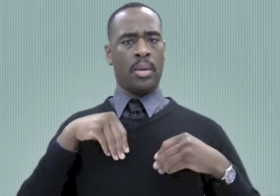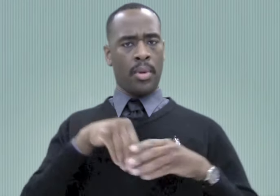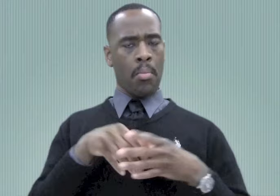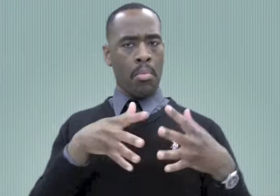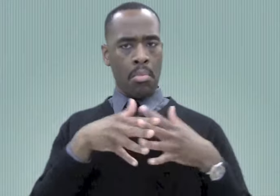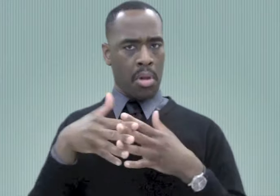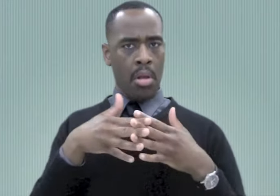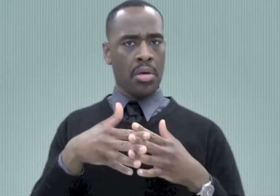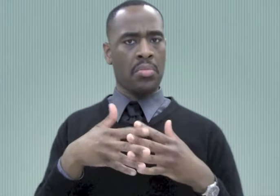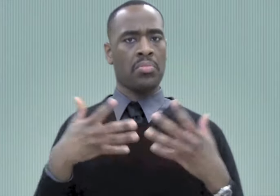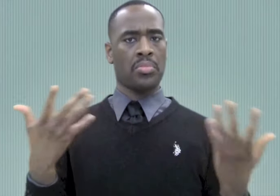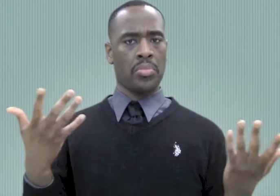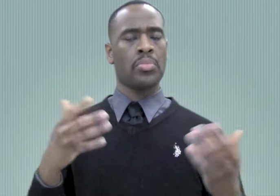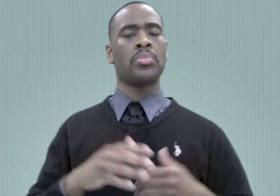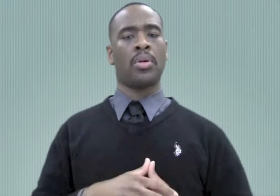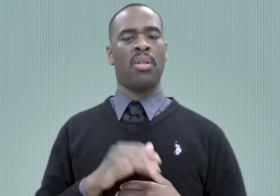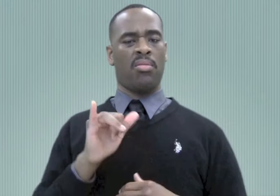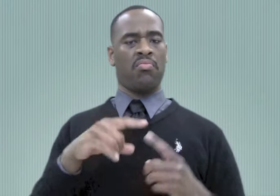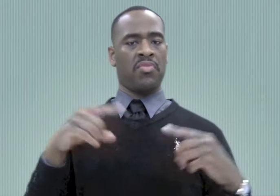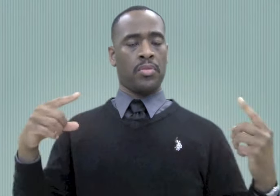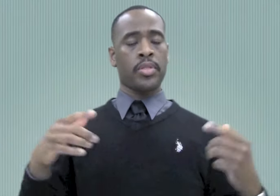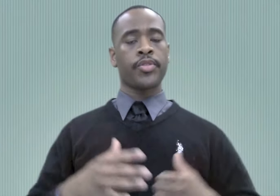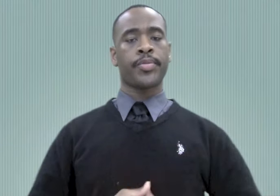community in U.S. So, they are viewed as part of variation.